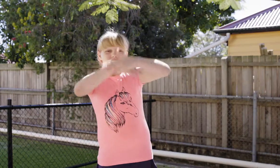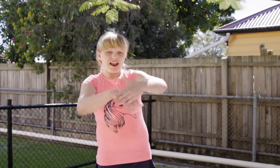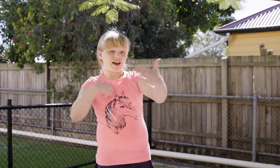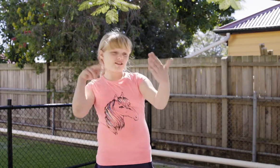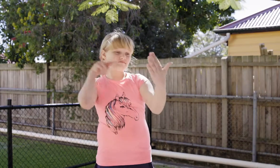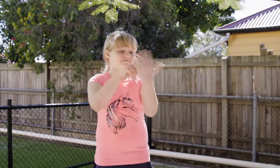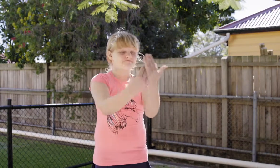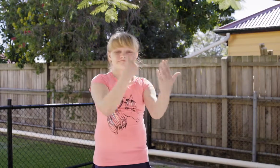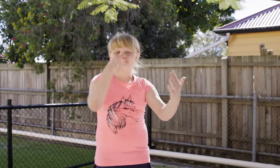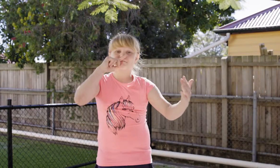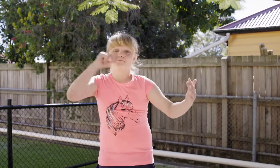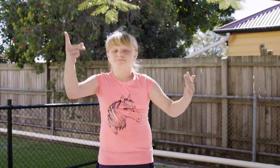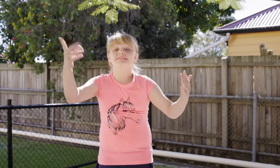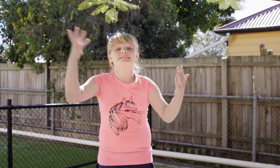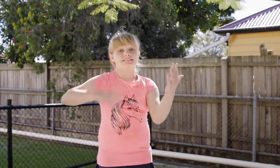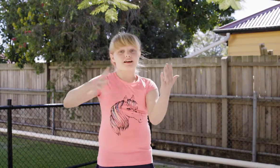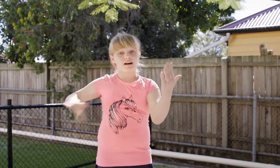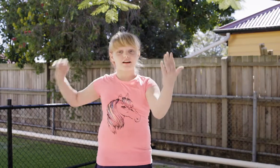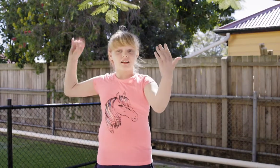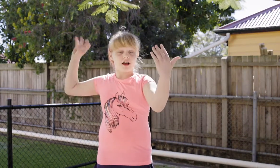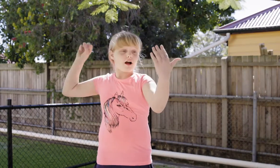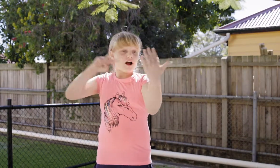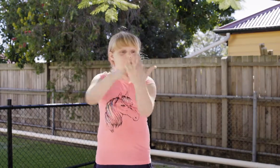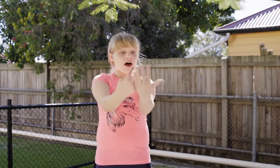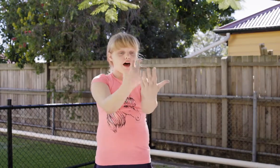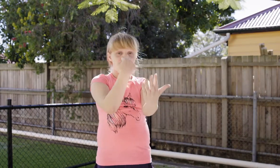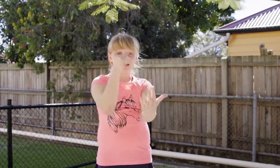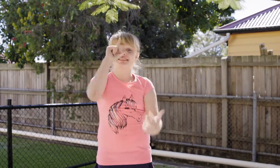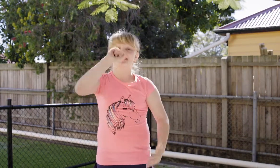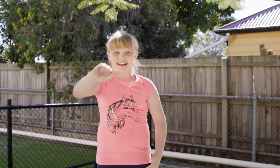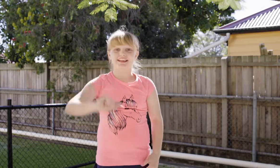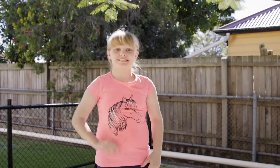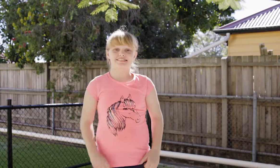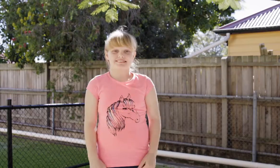When it's dark, you can't see yourself in a mirror. You need a light source so you can see.